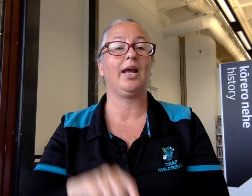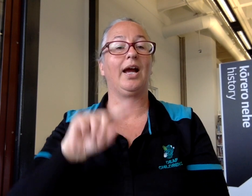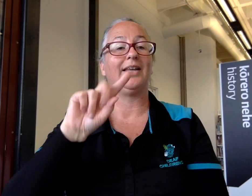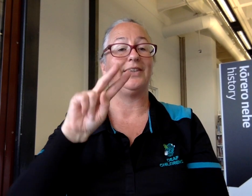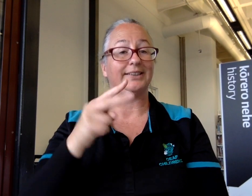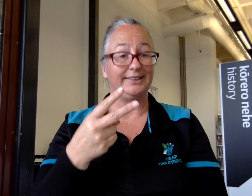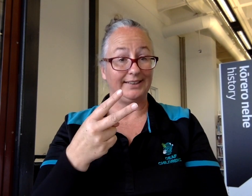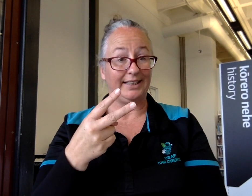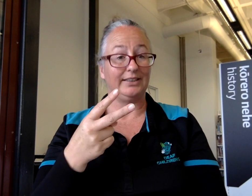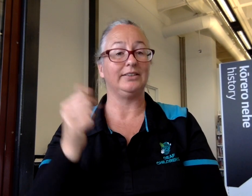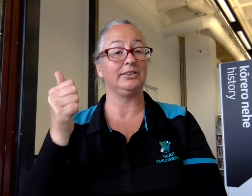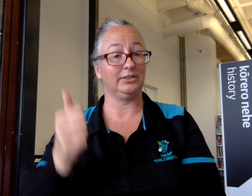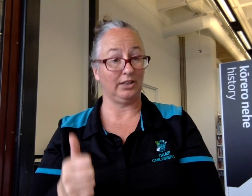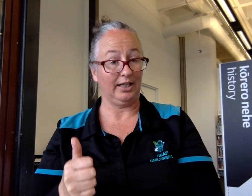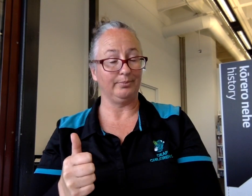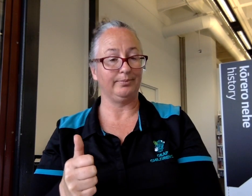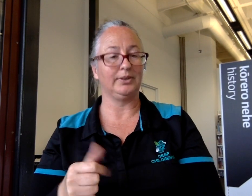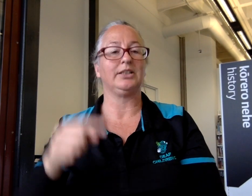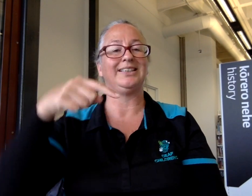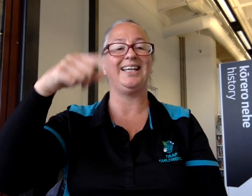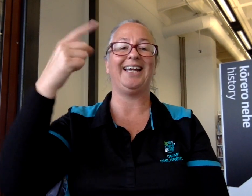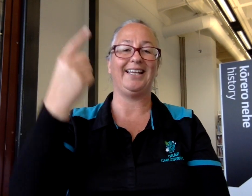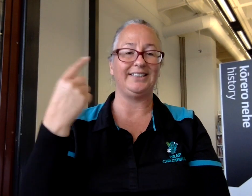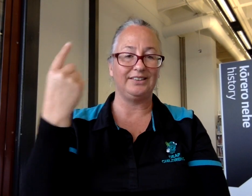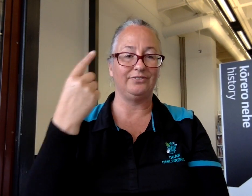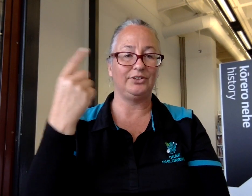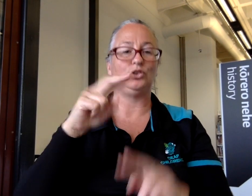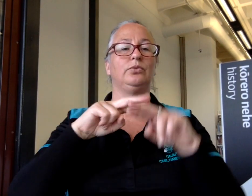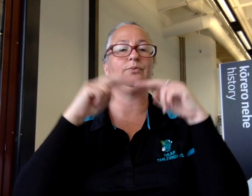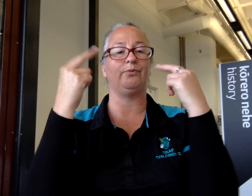2nd type, are individual family members.